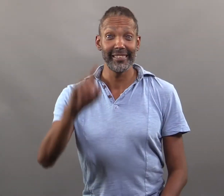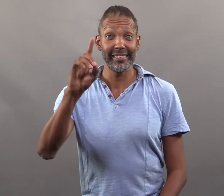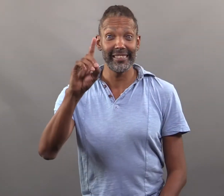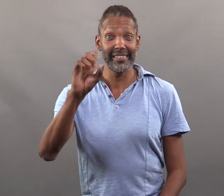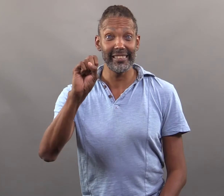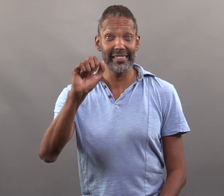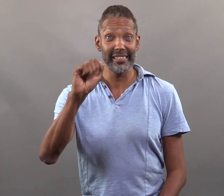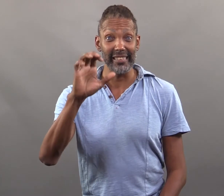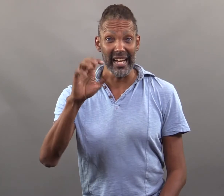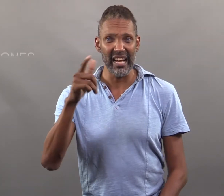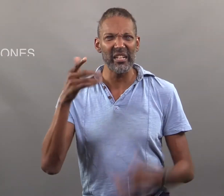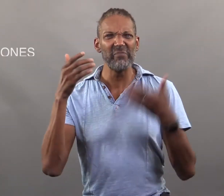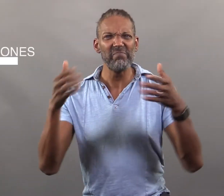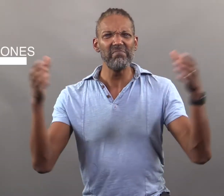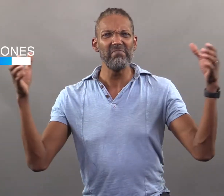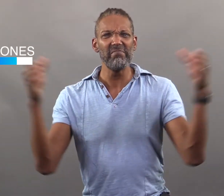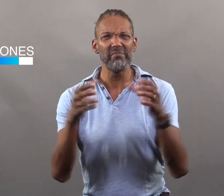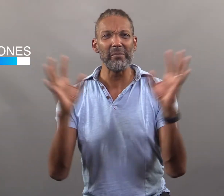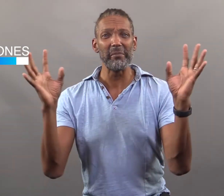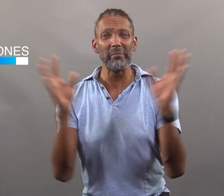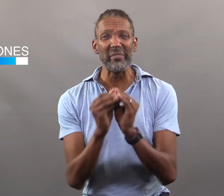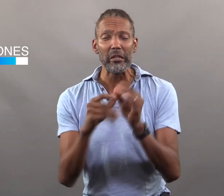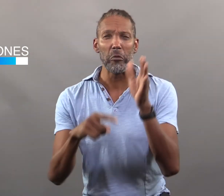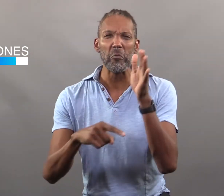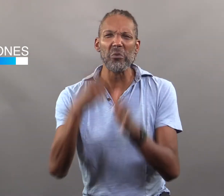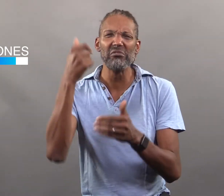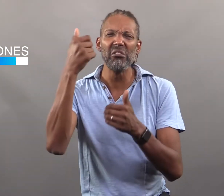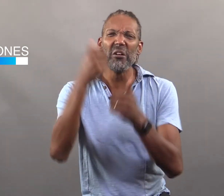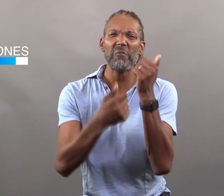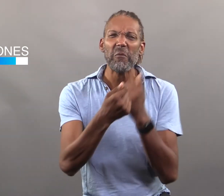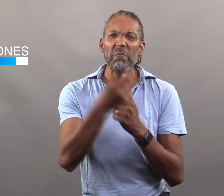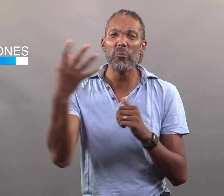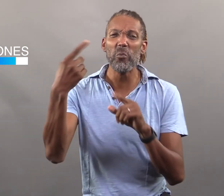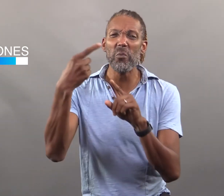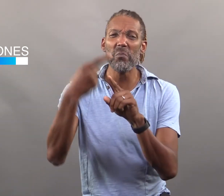DSAC has a meeting once every few months